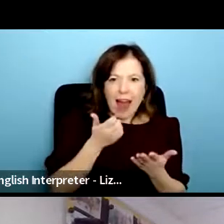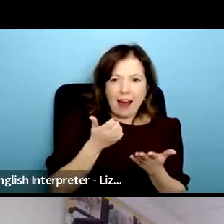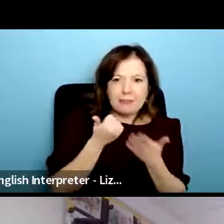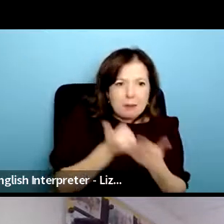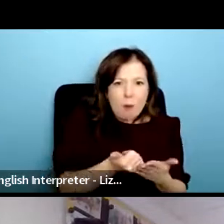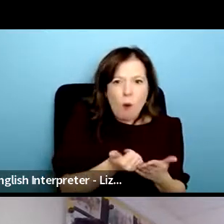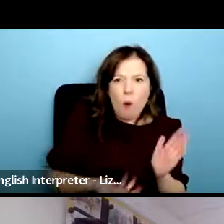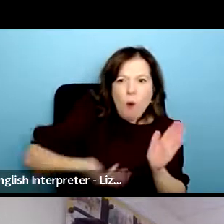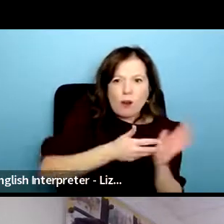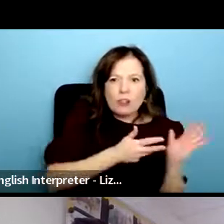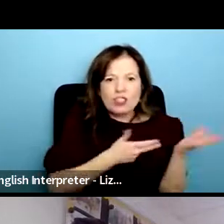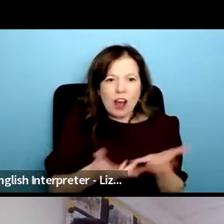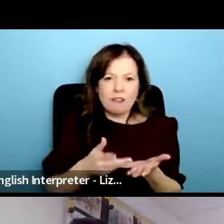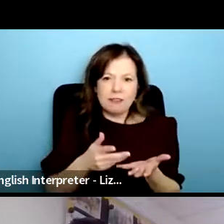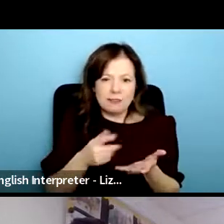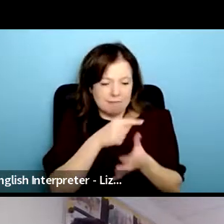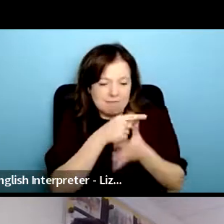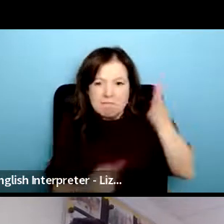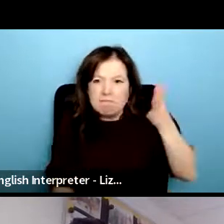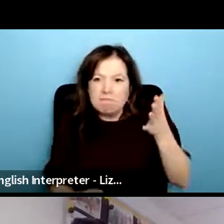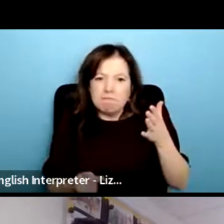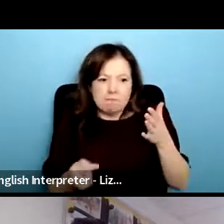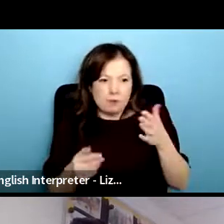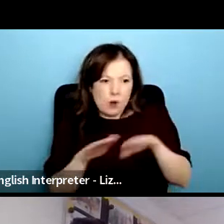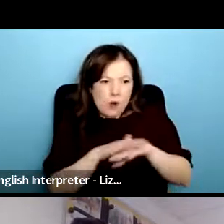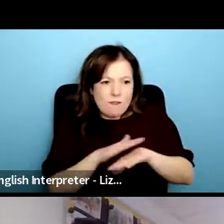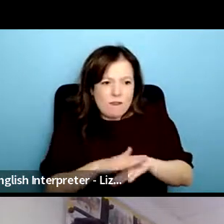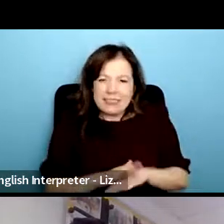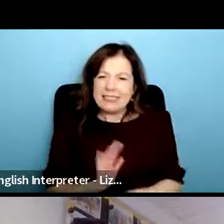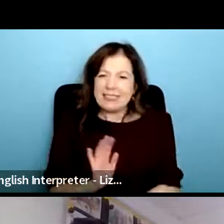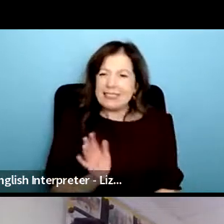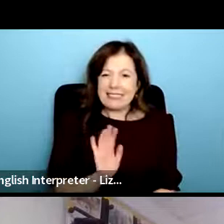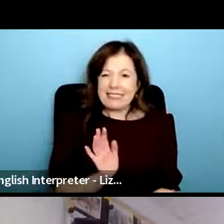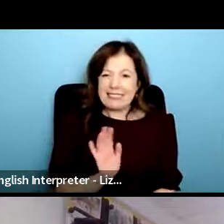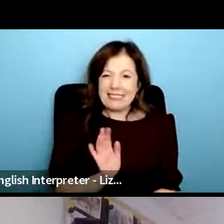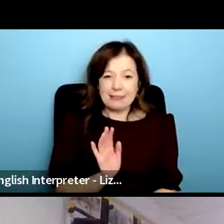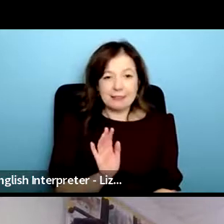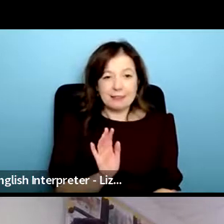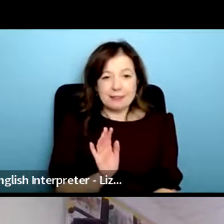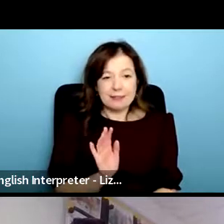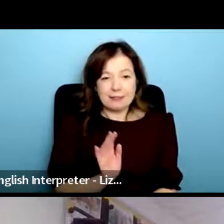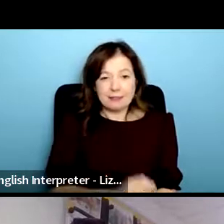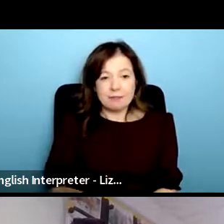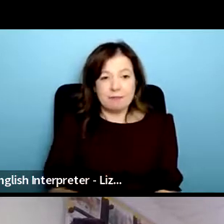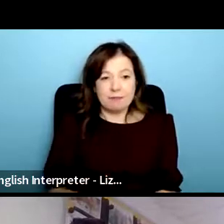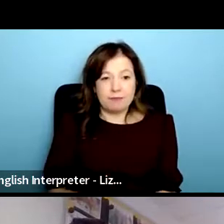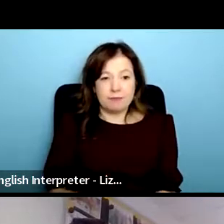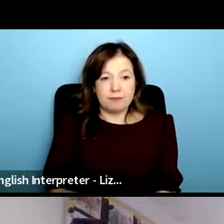save the world in the next 20 minutes um i think in just to sort of like finish up before we open